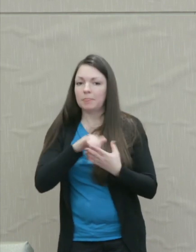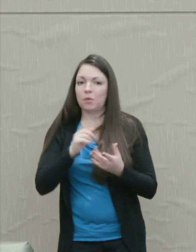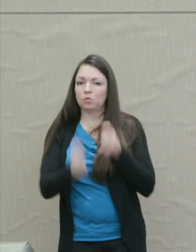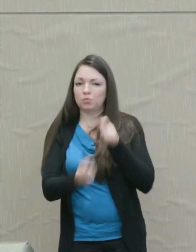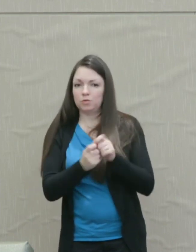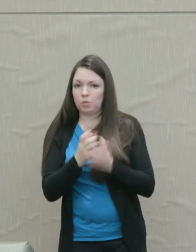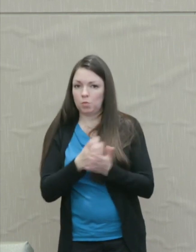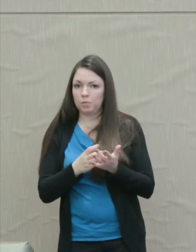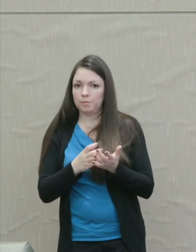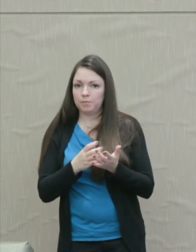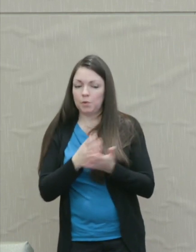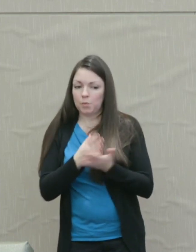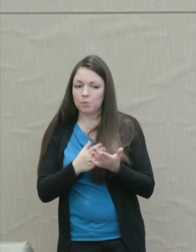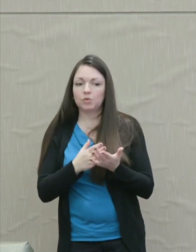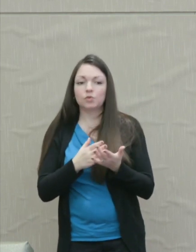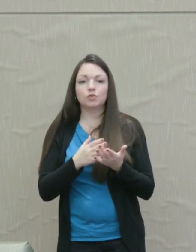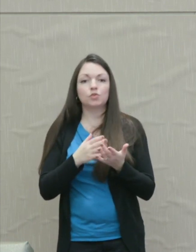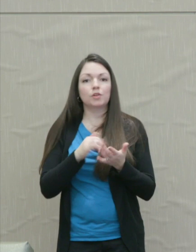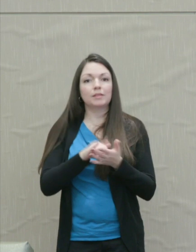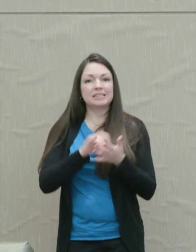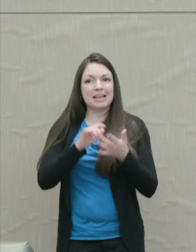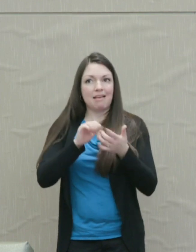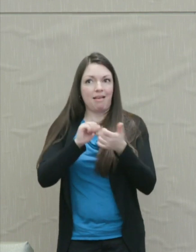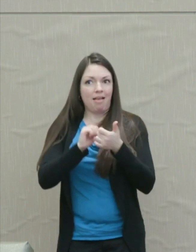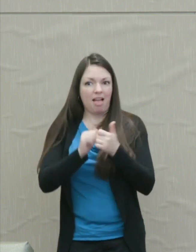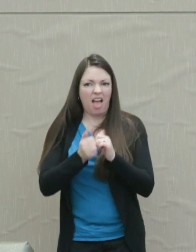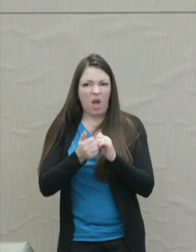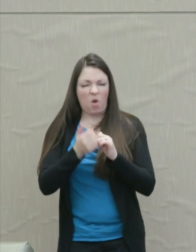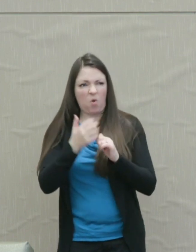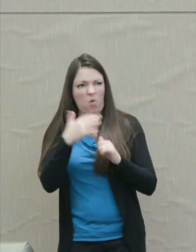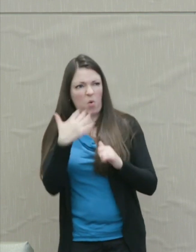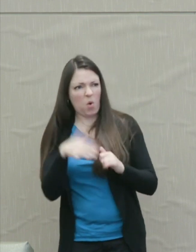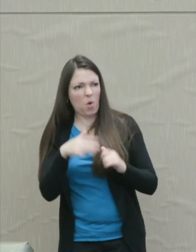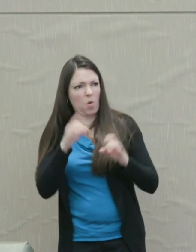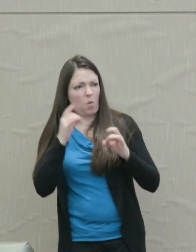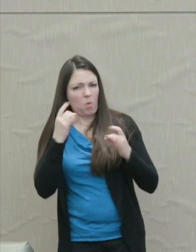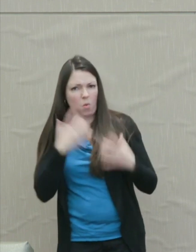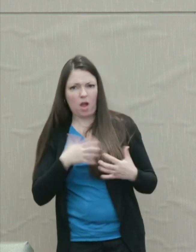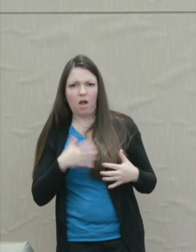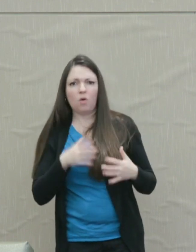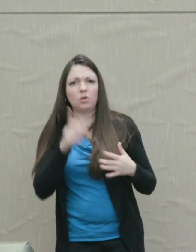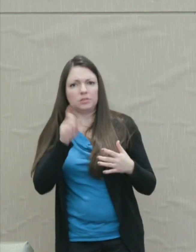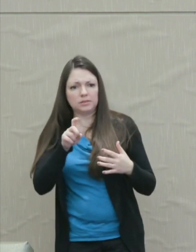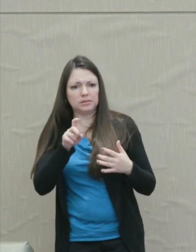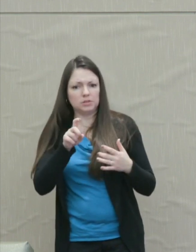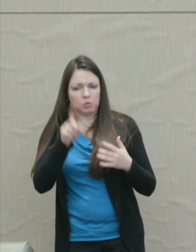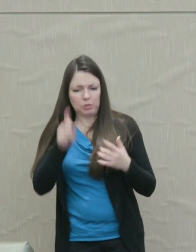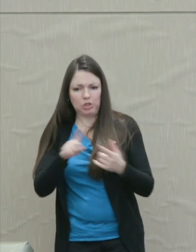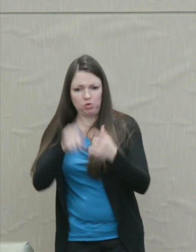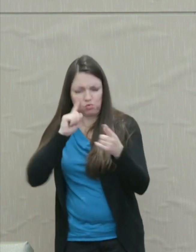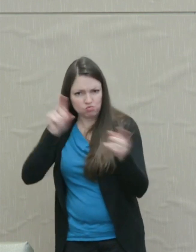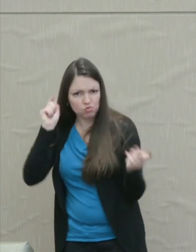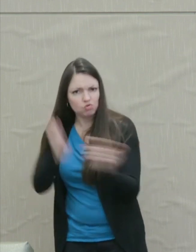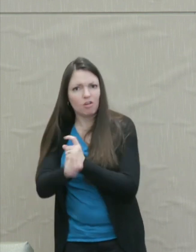Its entire content is how outrageous that is. Something must be done about that.